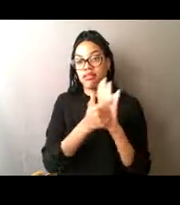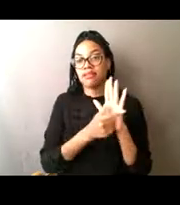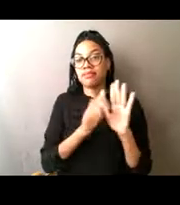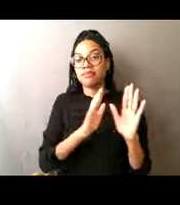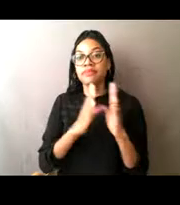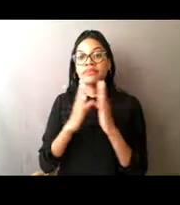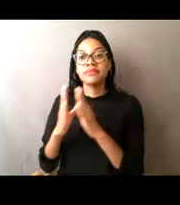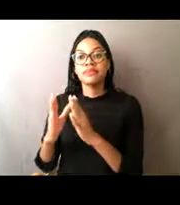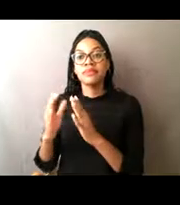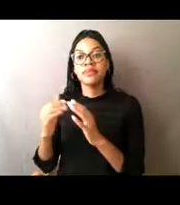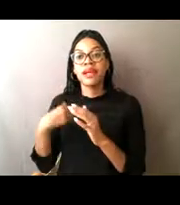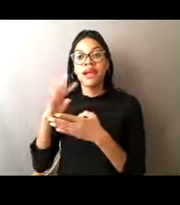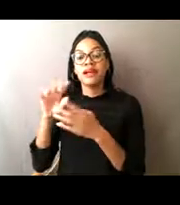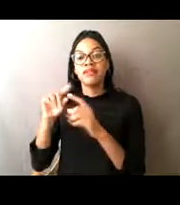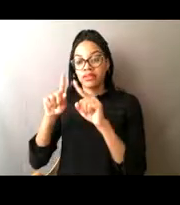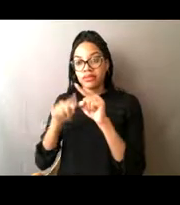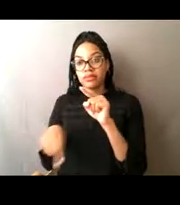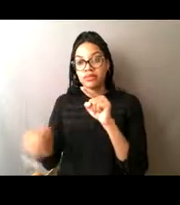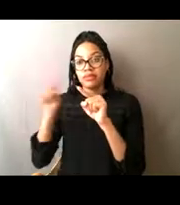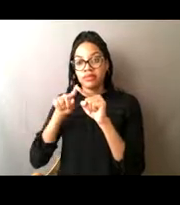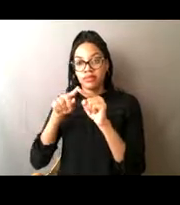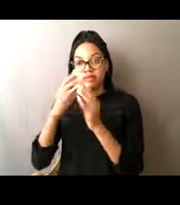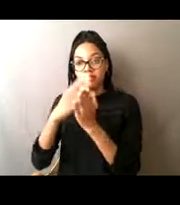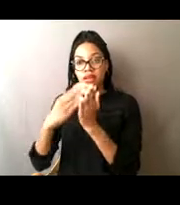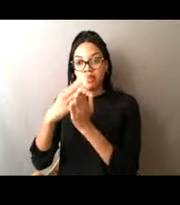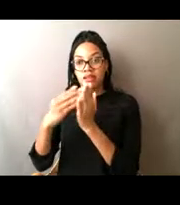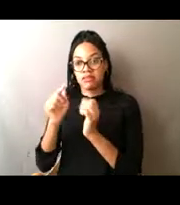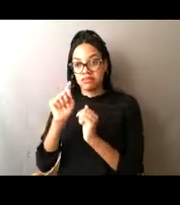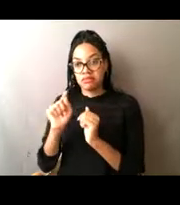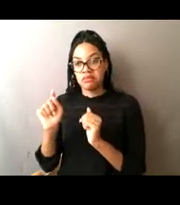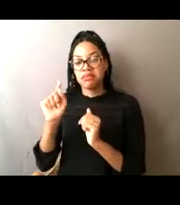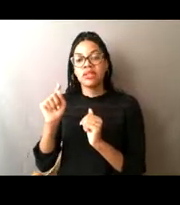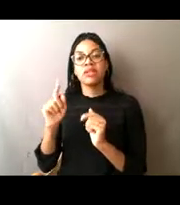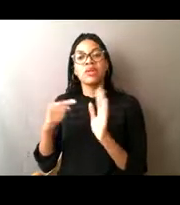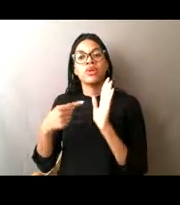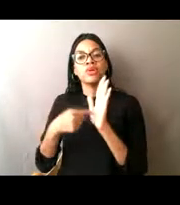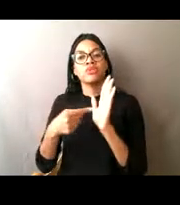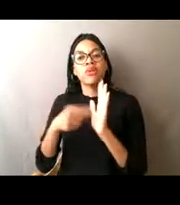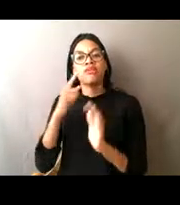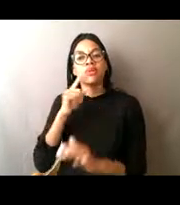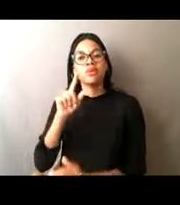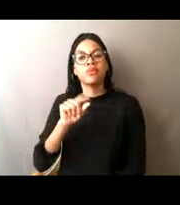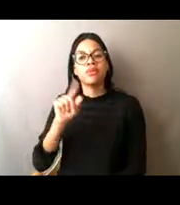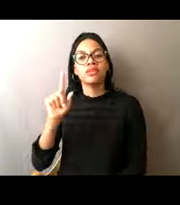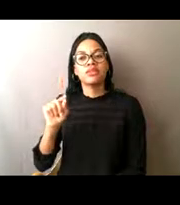how many cases Office of law Enforcement had for each one of those different laws.